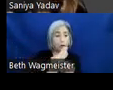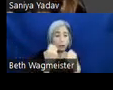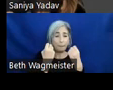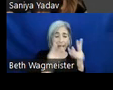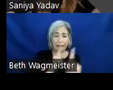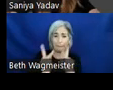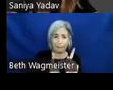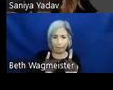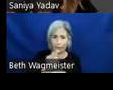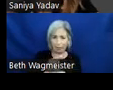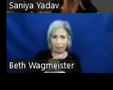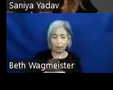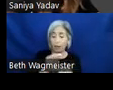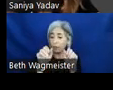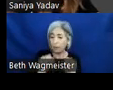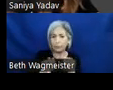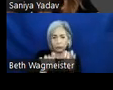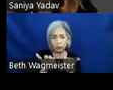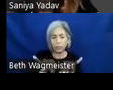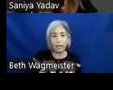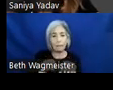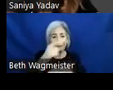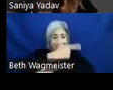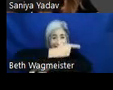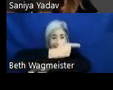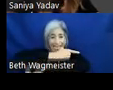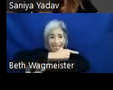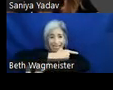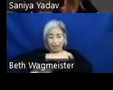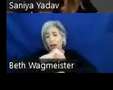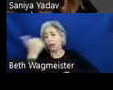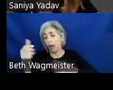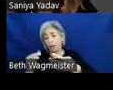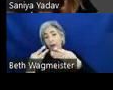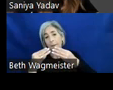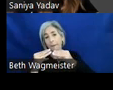It has the ability to type in our dates and another method to pick up -- to pick